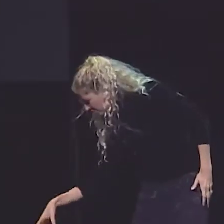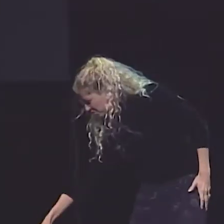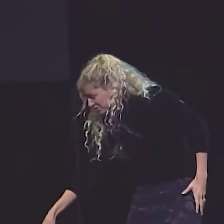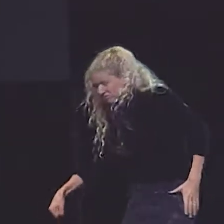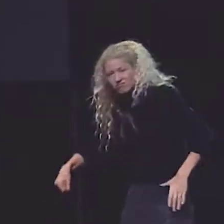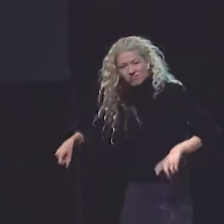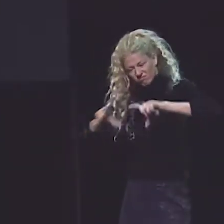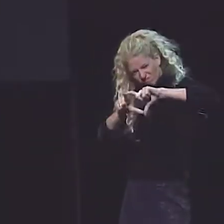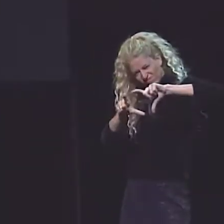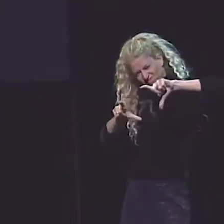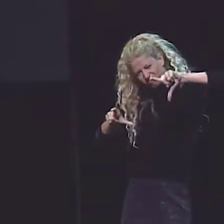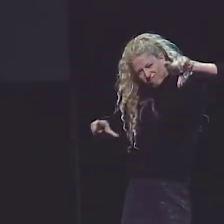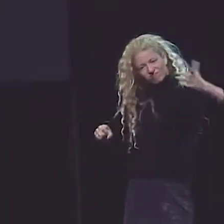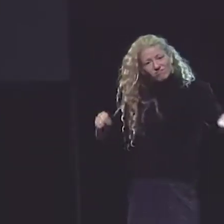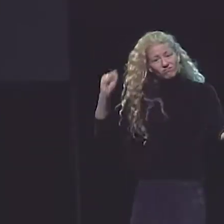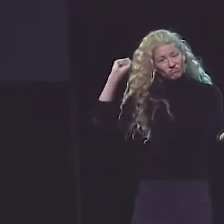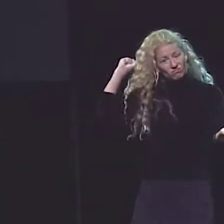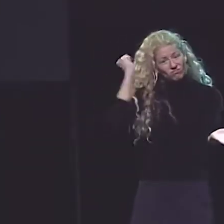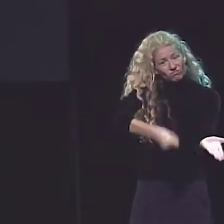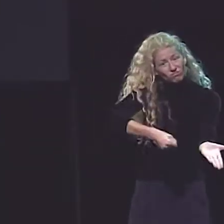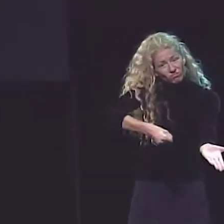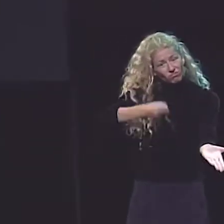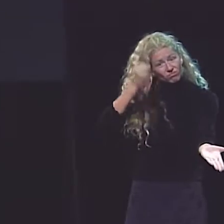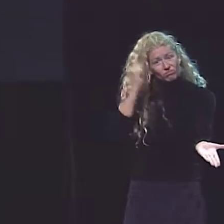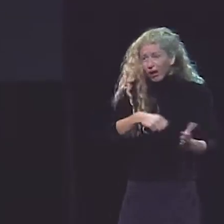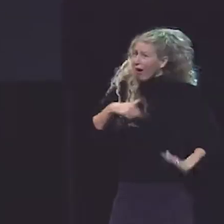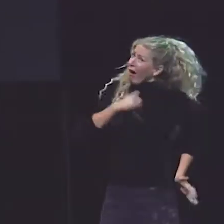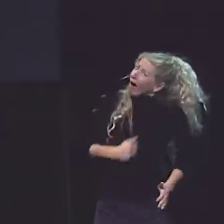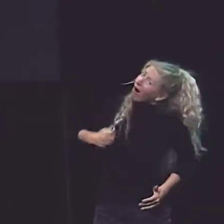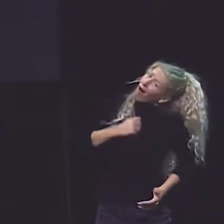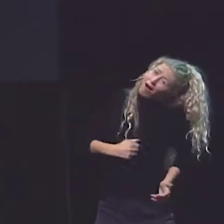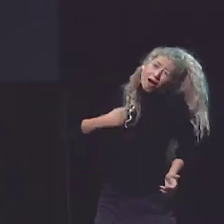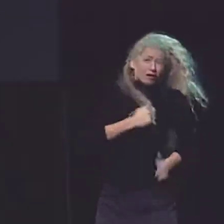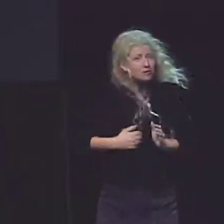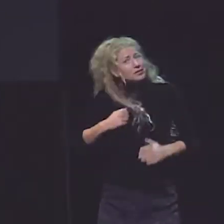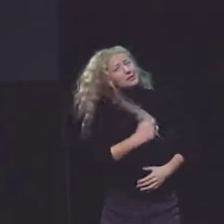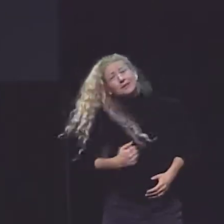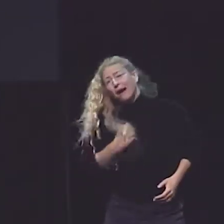HE OPENS UP A BOTTOM DRAWER AND TAKES OUT A PADDY WHACK. "SHOULD I GIVE YOU A PADDY WHACK?" HE SAID.